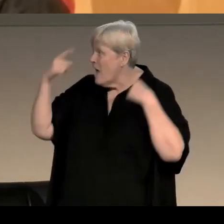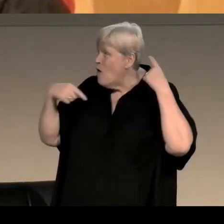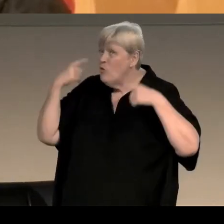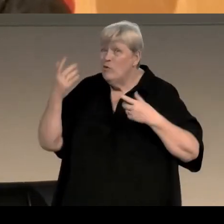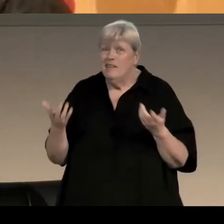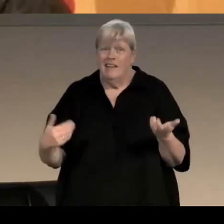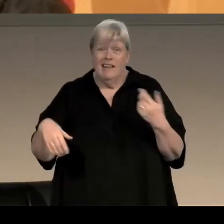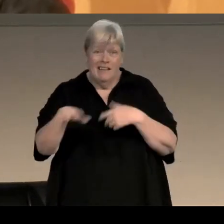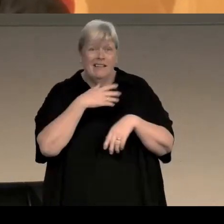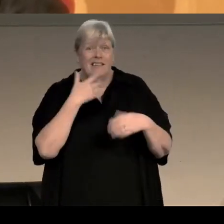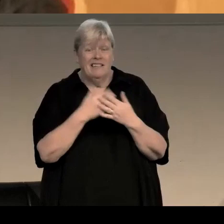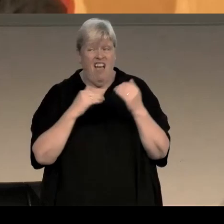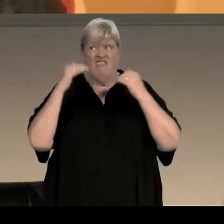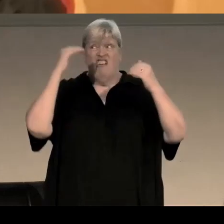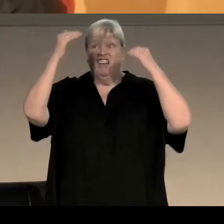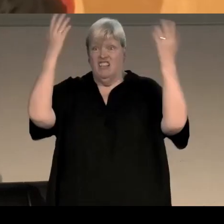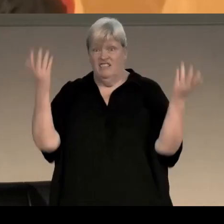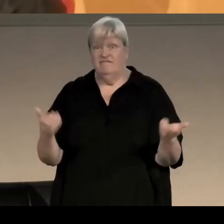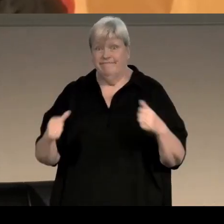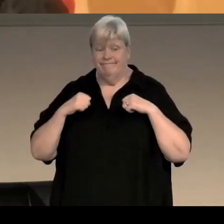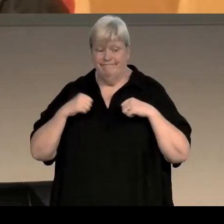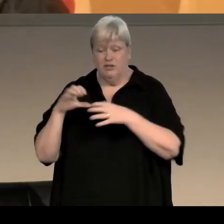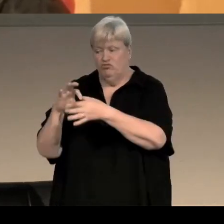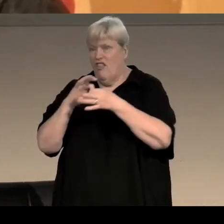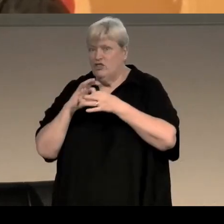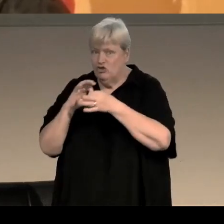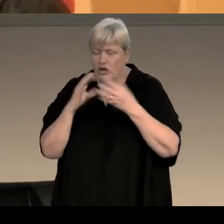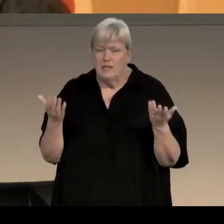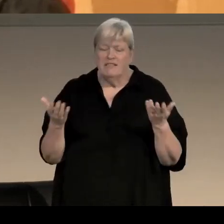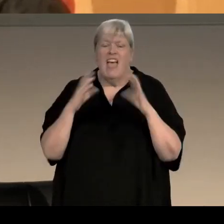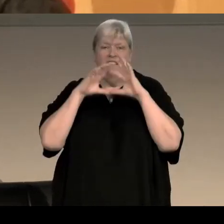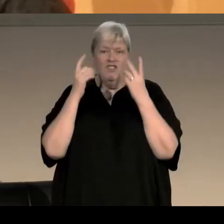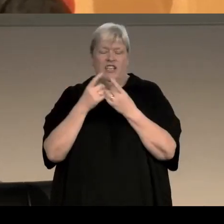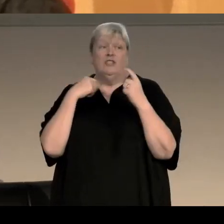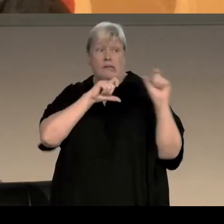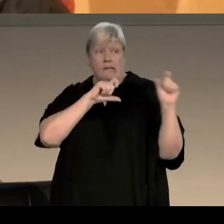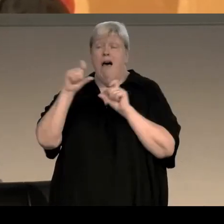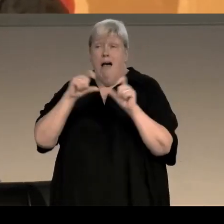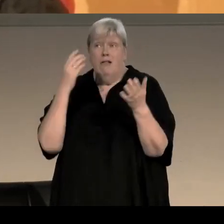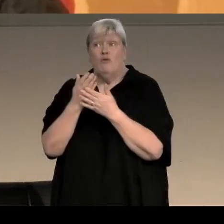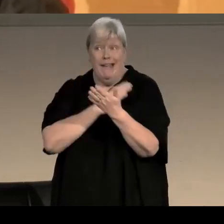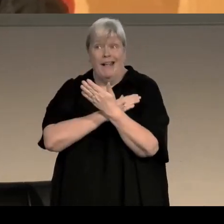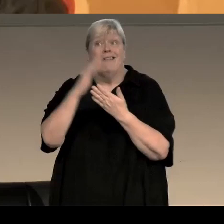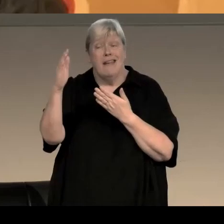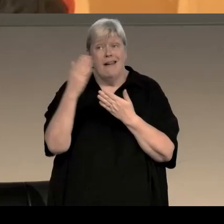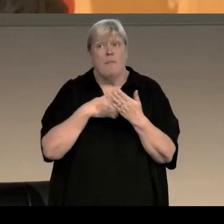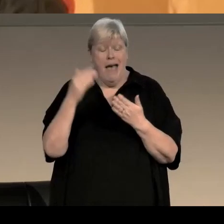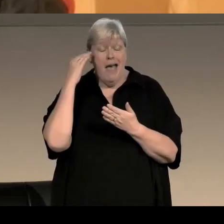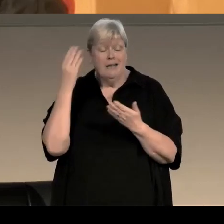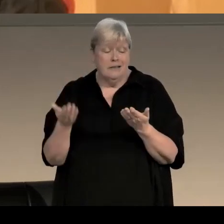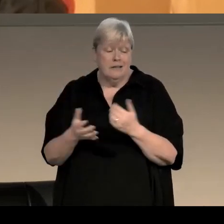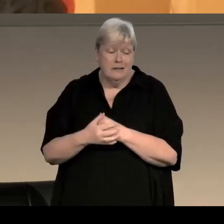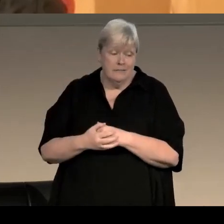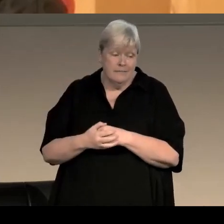the hierarchies, the the relationships, it's still very very clear in my head, so it's interesting